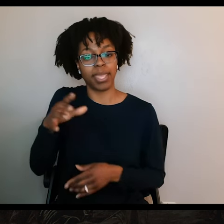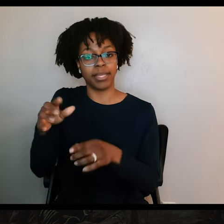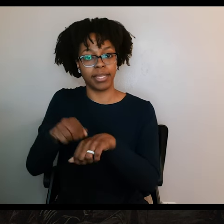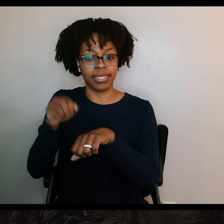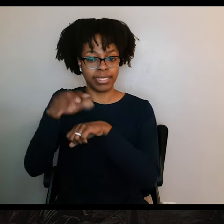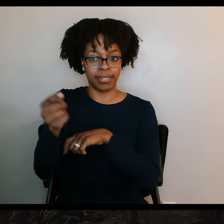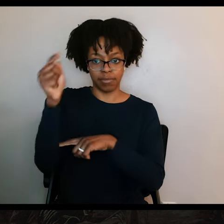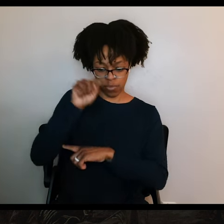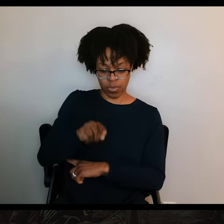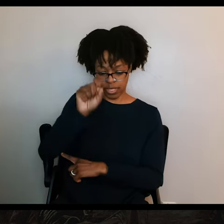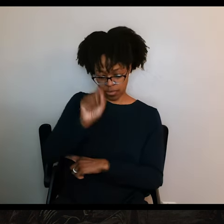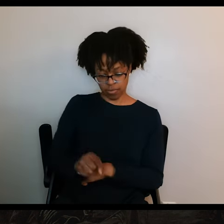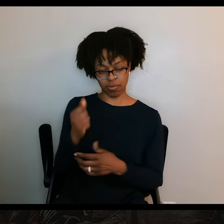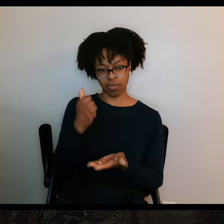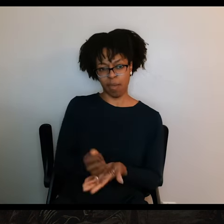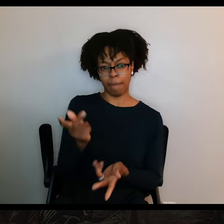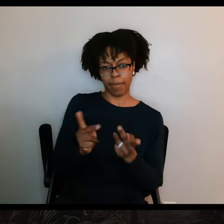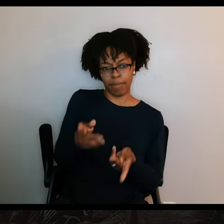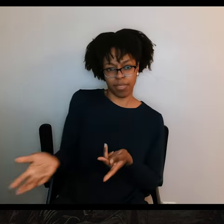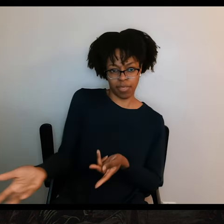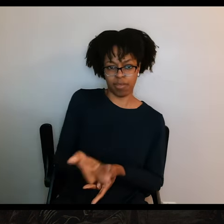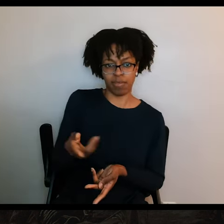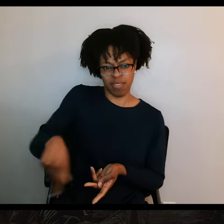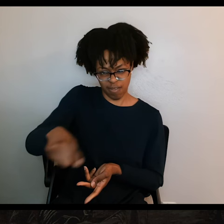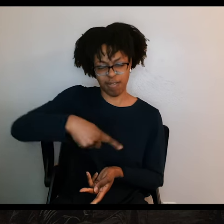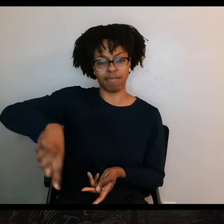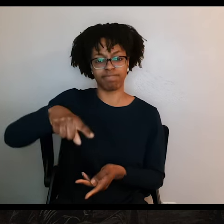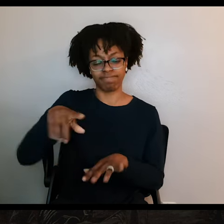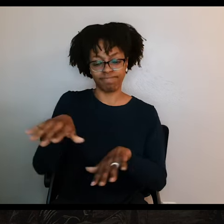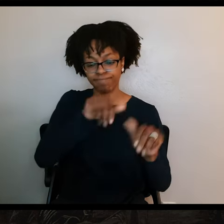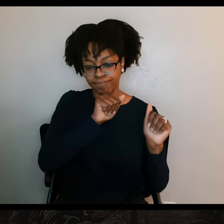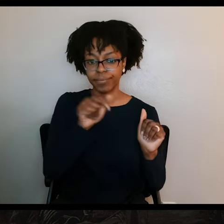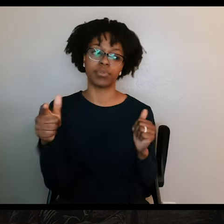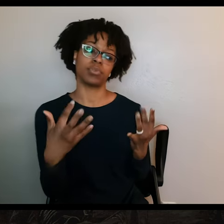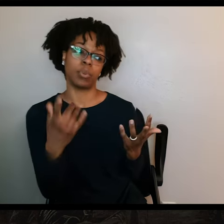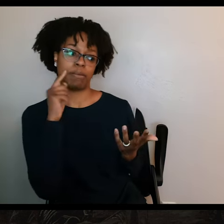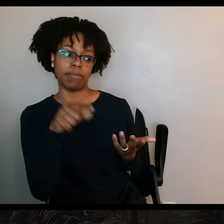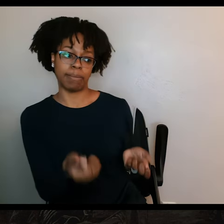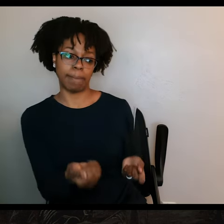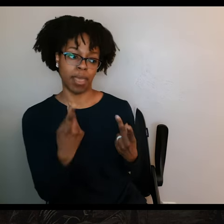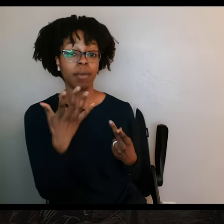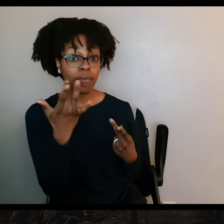to help civilians retreat. And so he wanted to wait for those guys to come back before he started his retreat. And he also kind of needed to wait